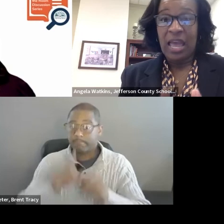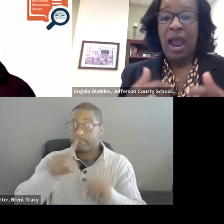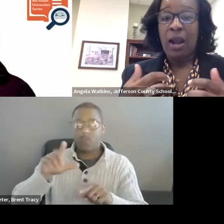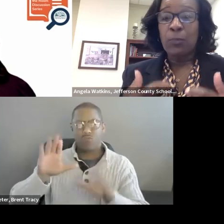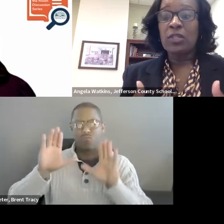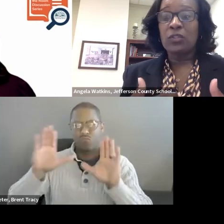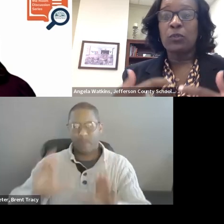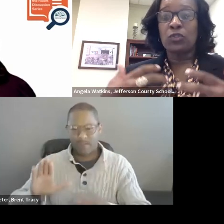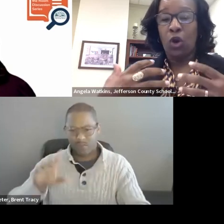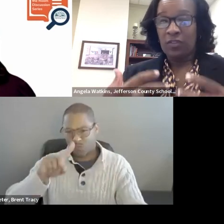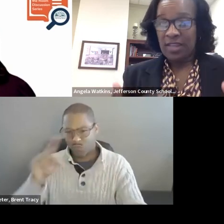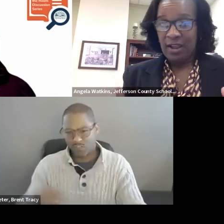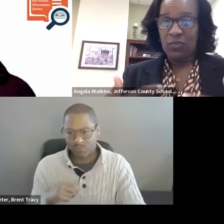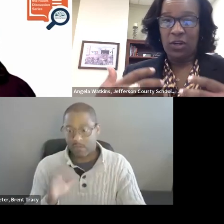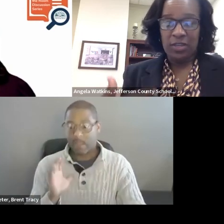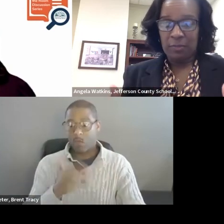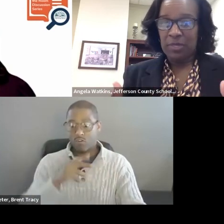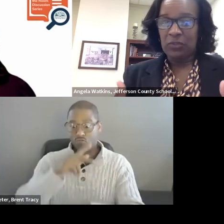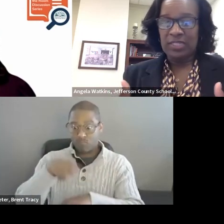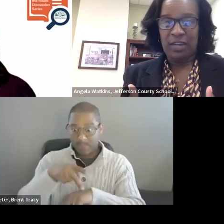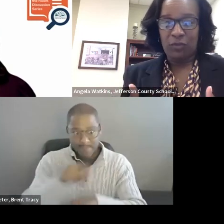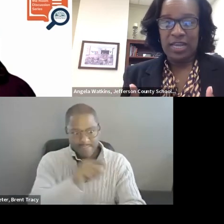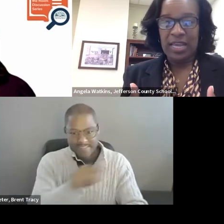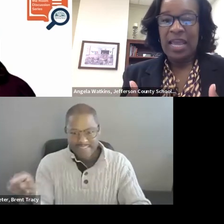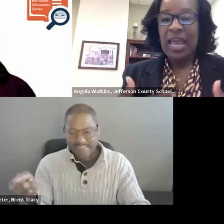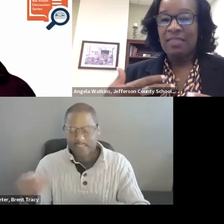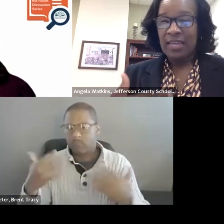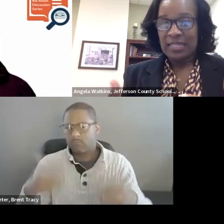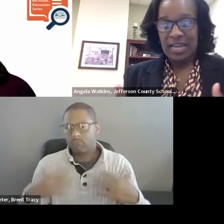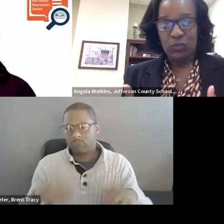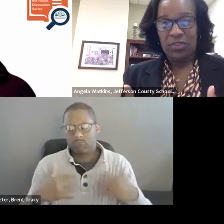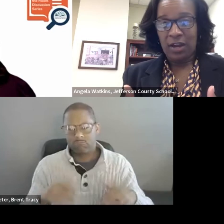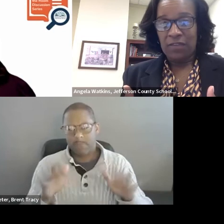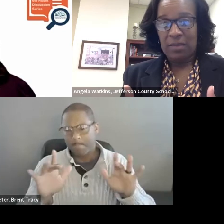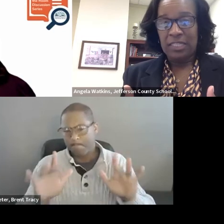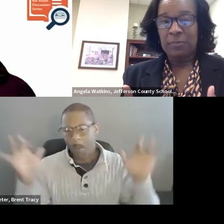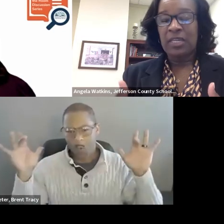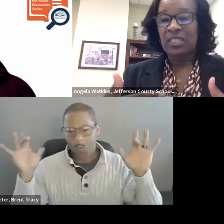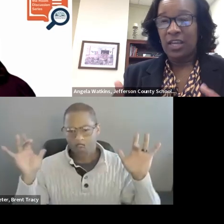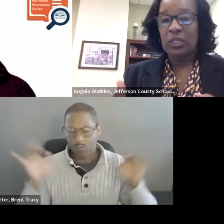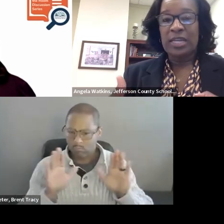Our principles are down there in the buildings every day and they connect with our families because they are